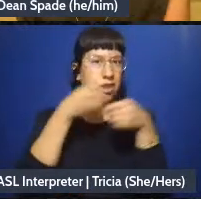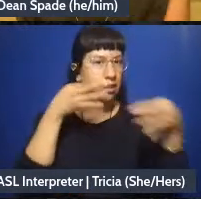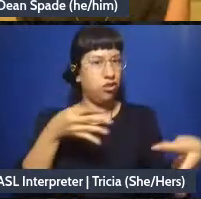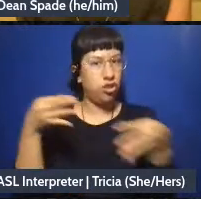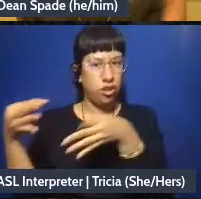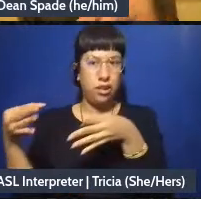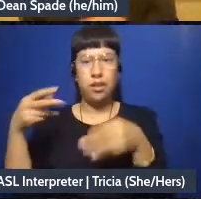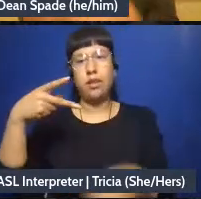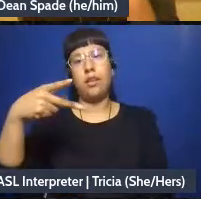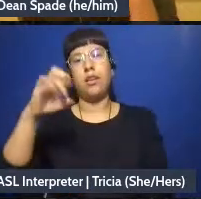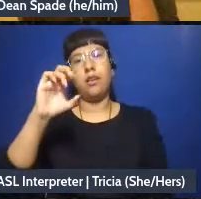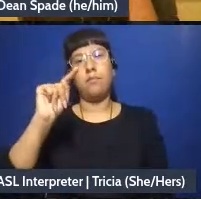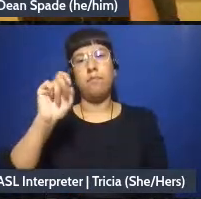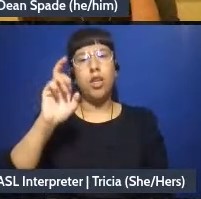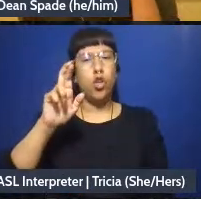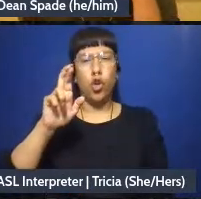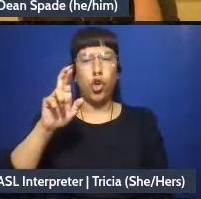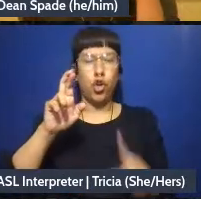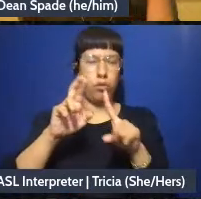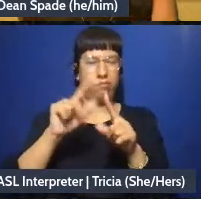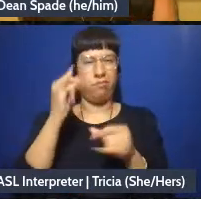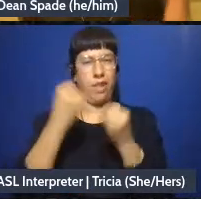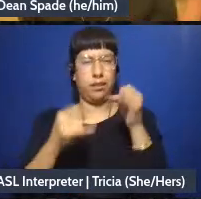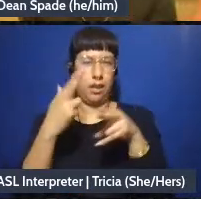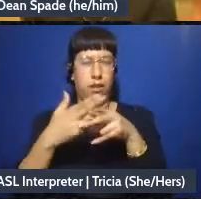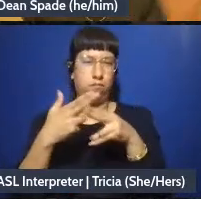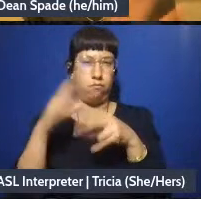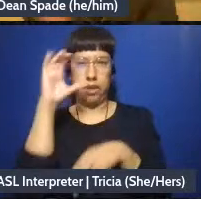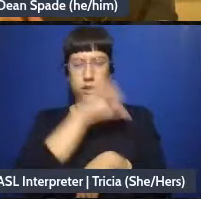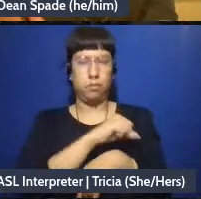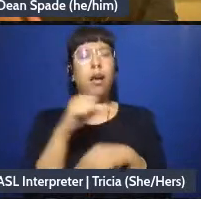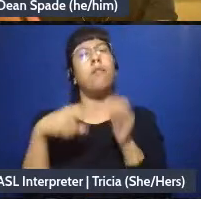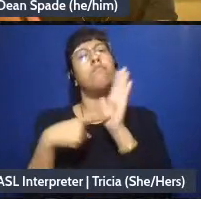of stuff but these are just some-some things I want to suggest because I am doing a very cursory,